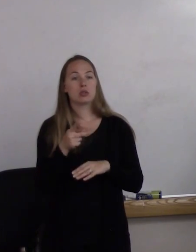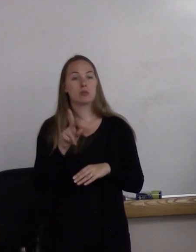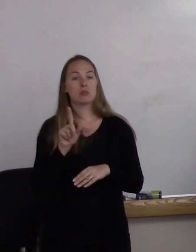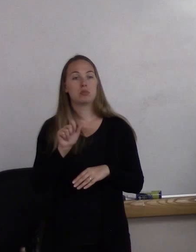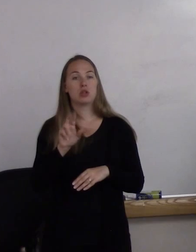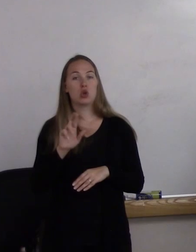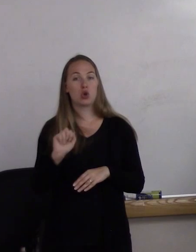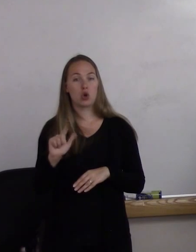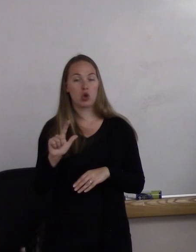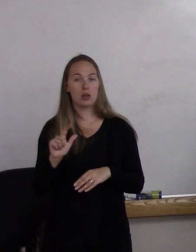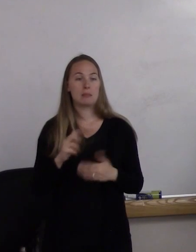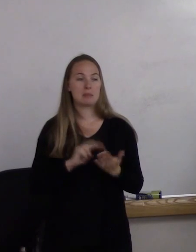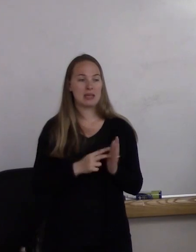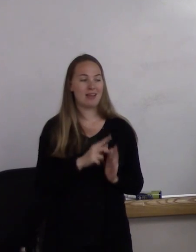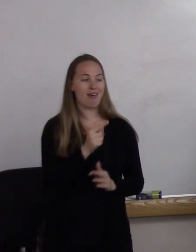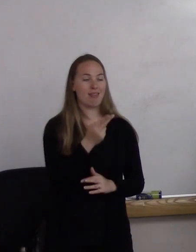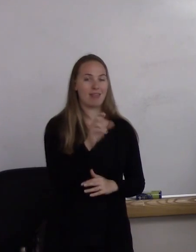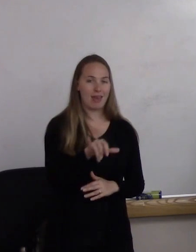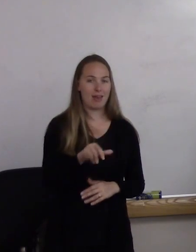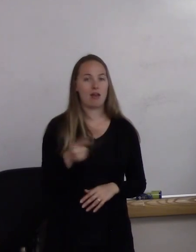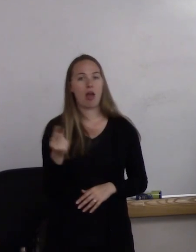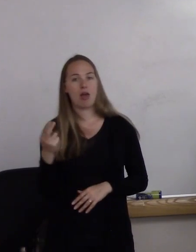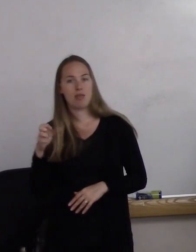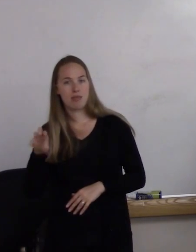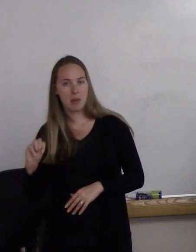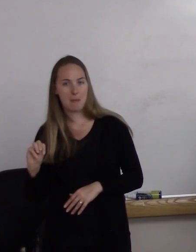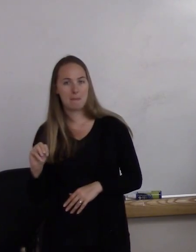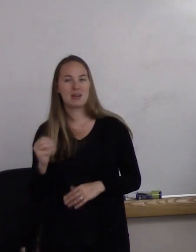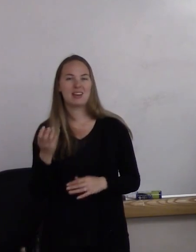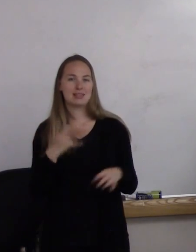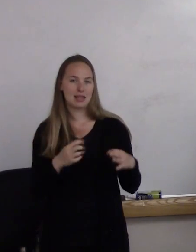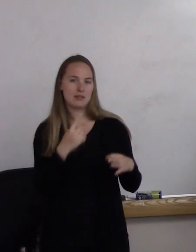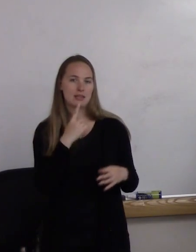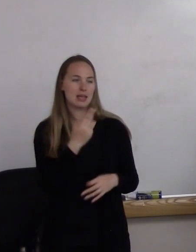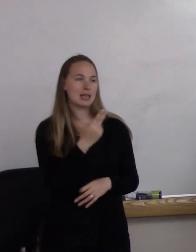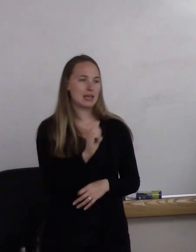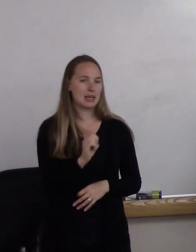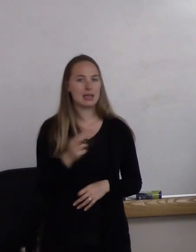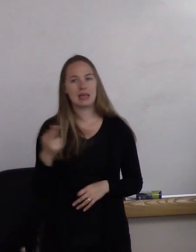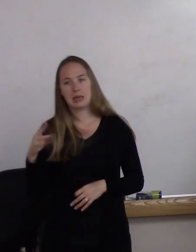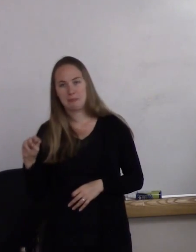So "they" and "them" rather than "he" or "him."